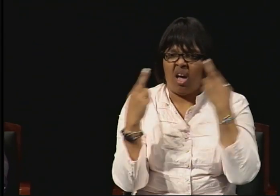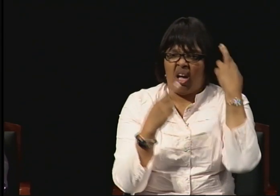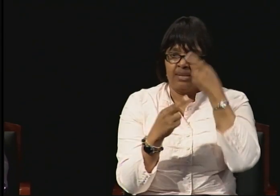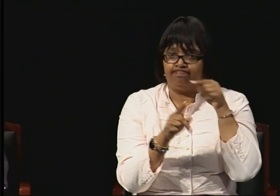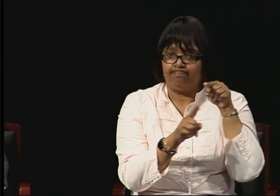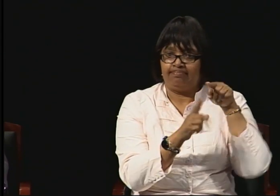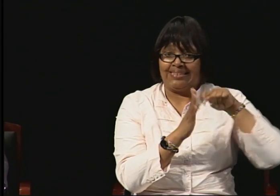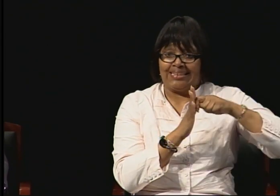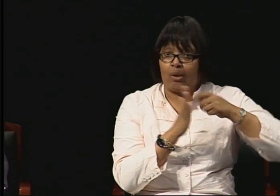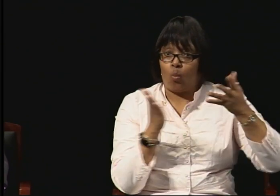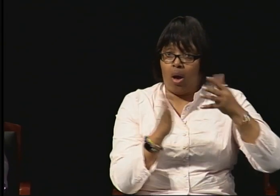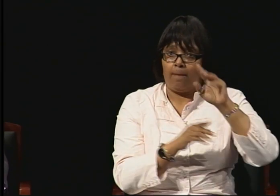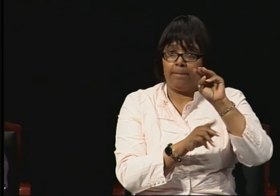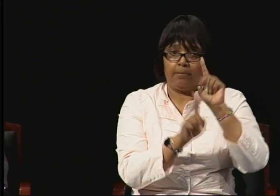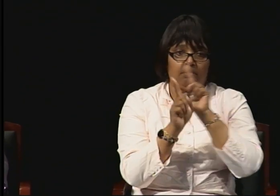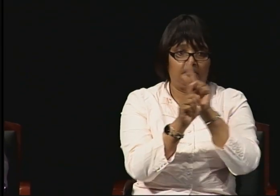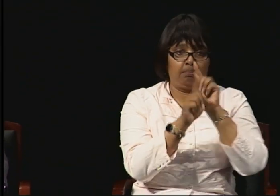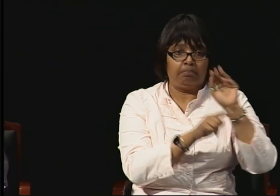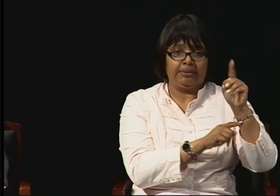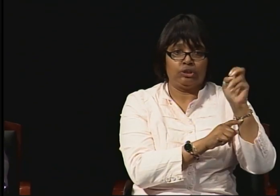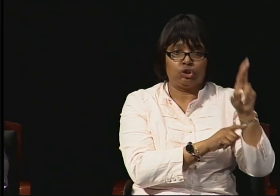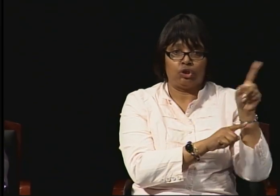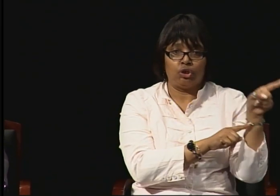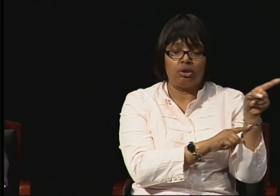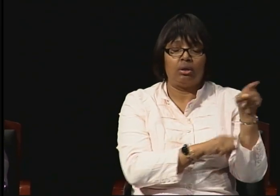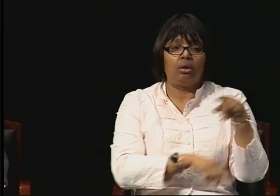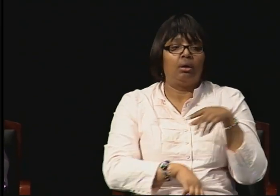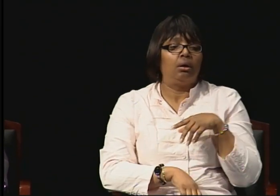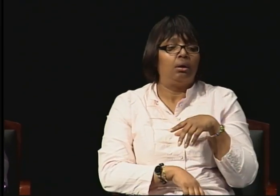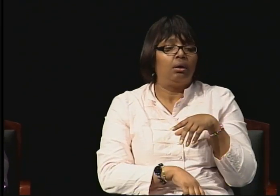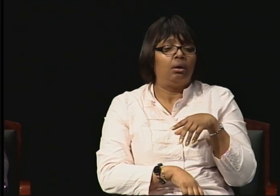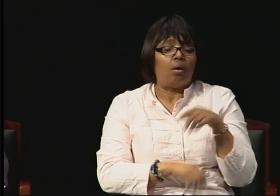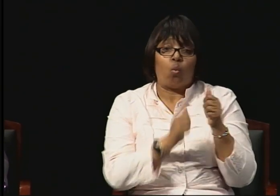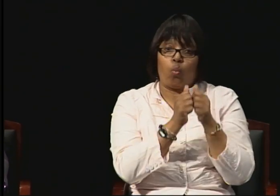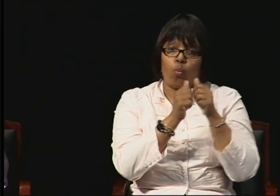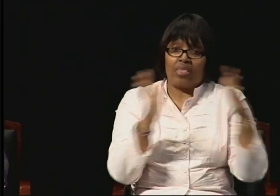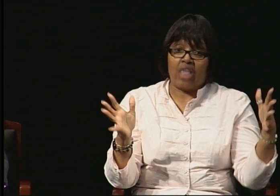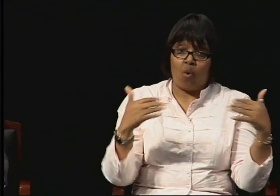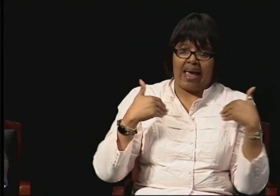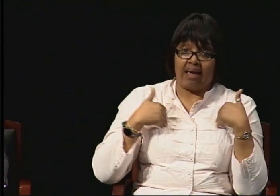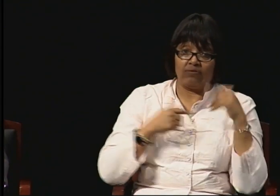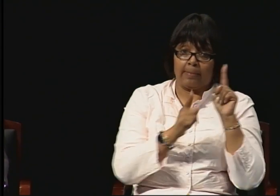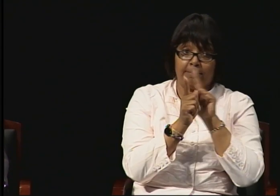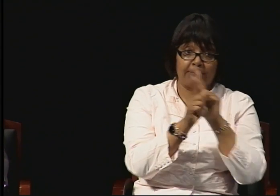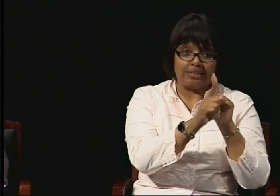Not -- without having a mentor, you will feel lost at times and you're not sure which direction